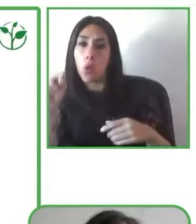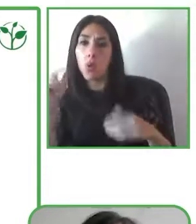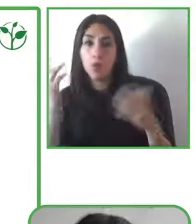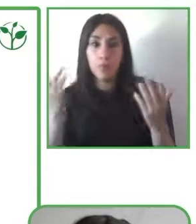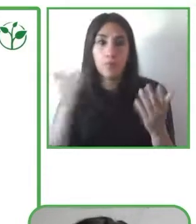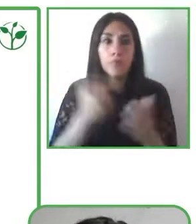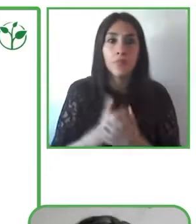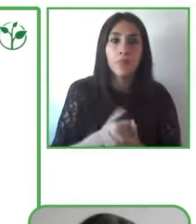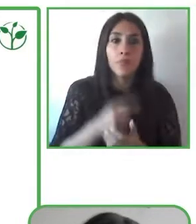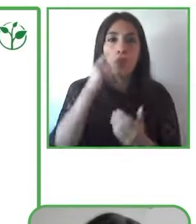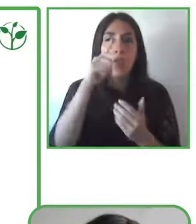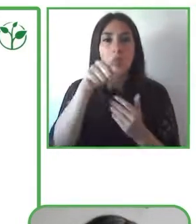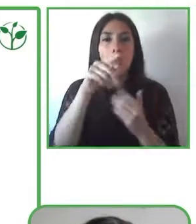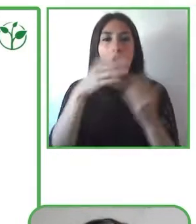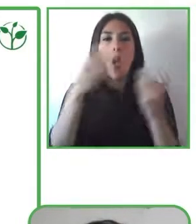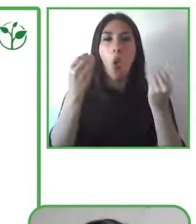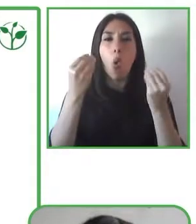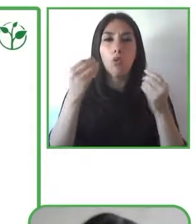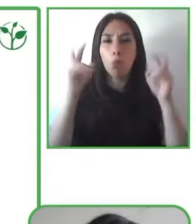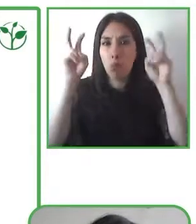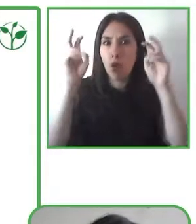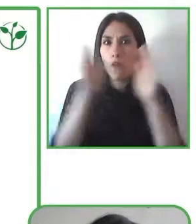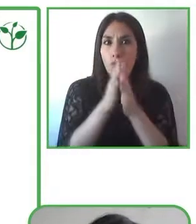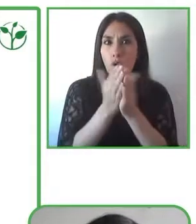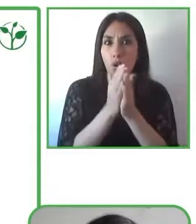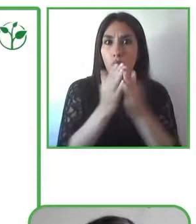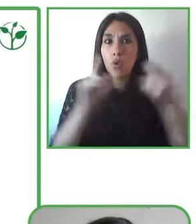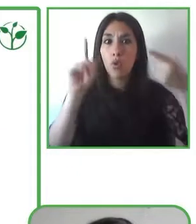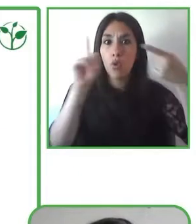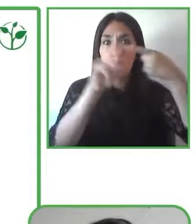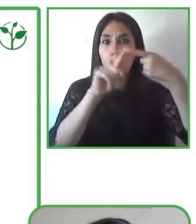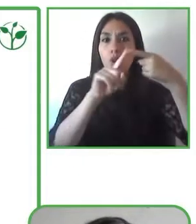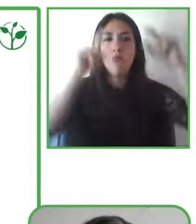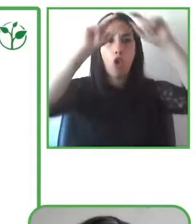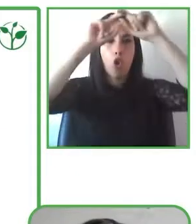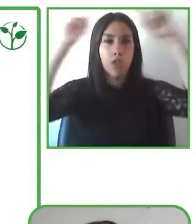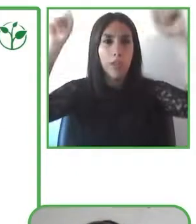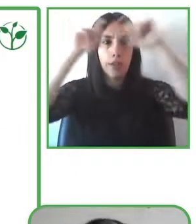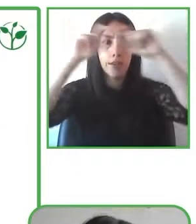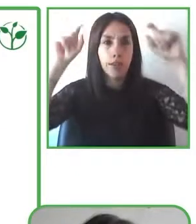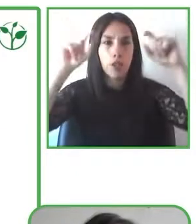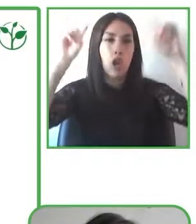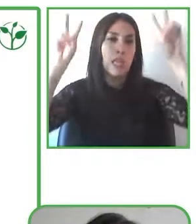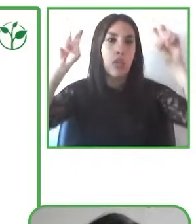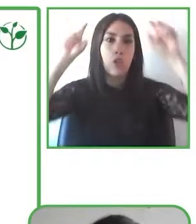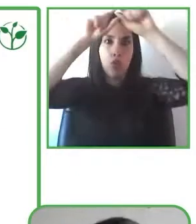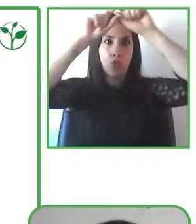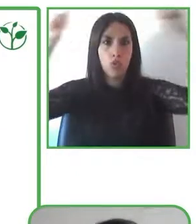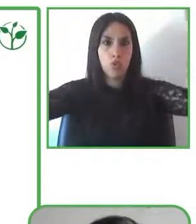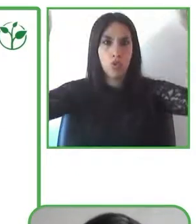work with different resources such as text narration audio descriptions we also work with